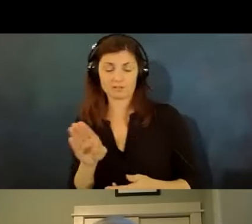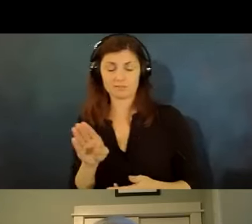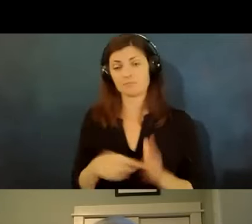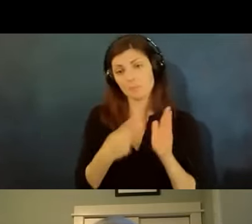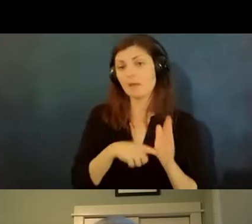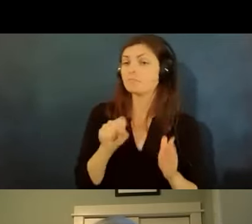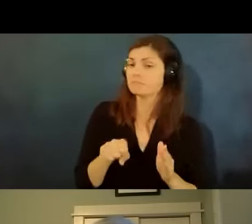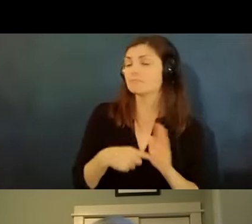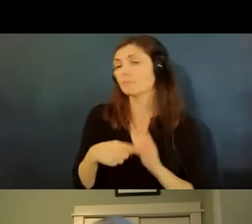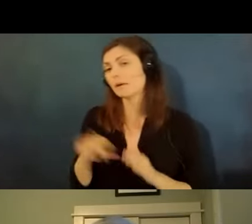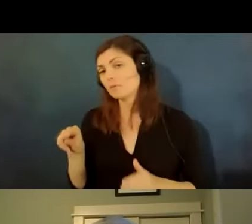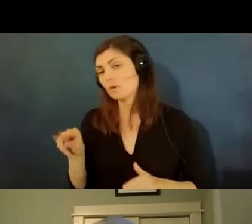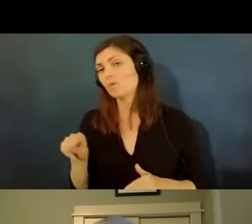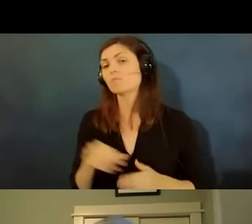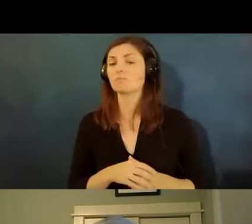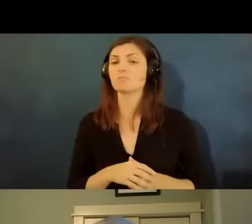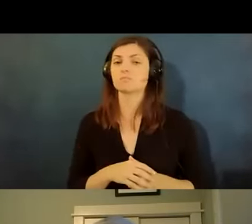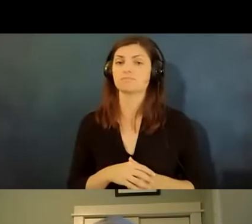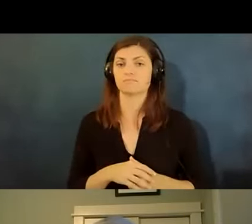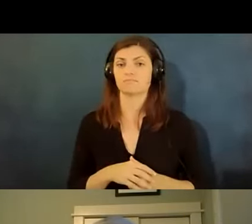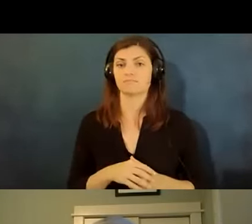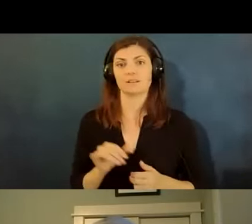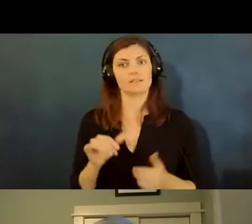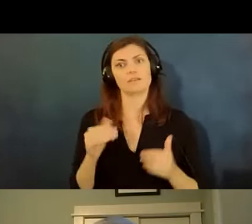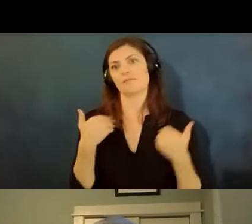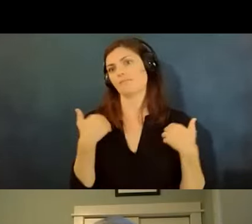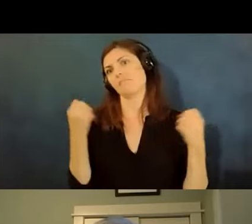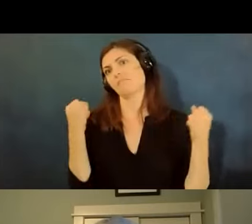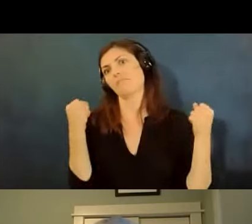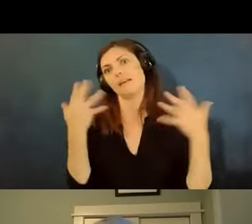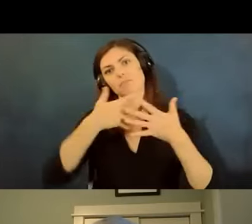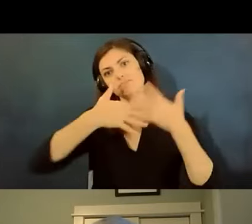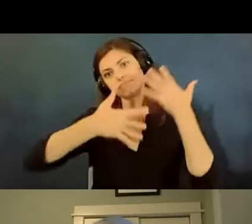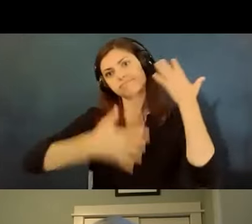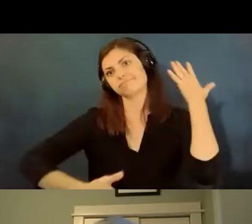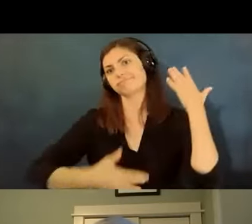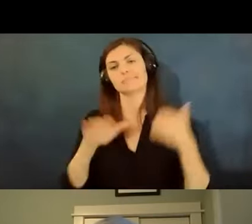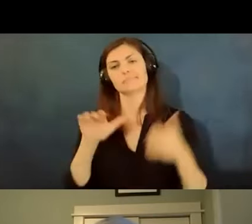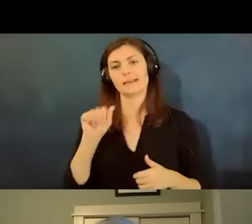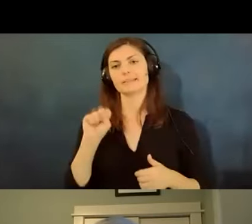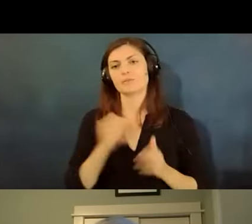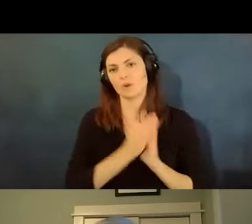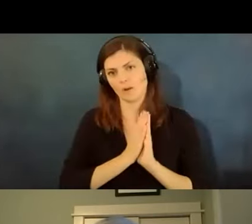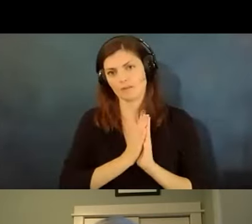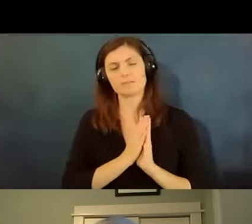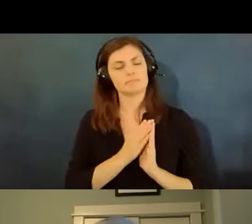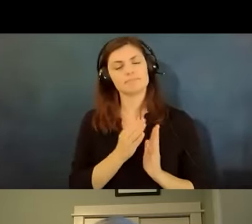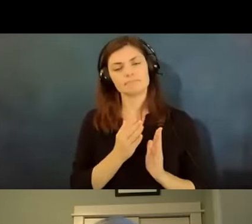we do these kinds of cases but as you might guess we get way more of them than we can take so we